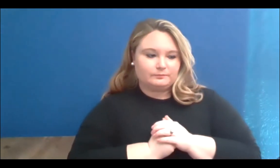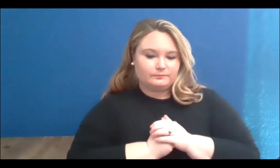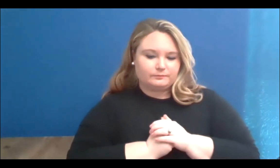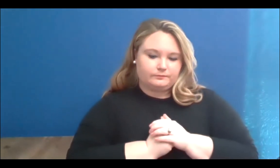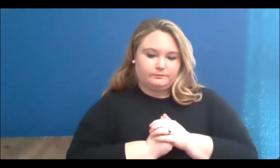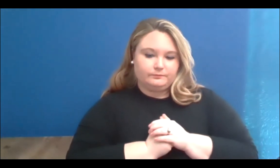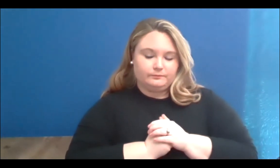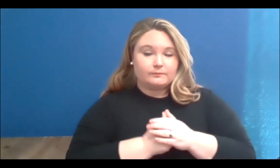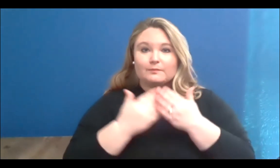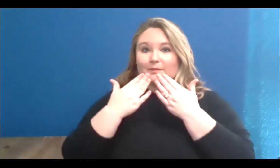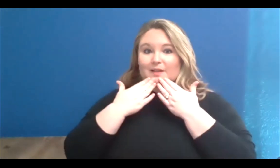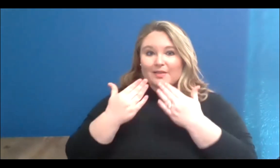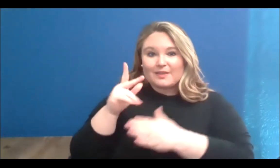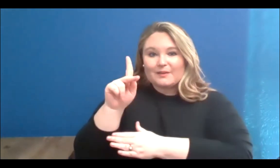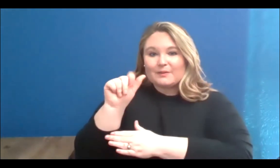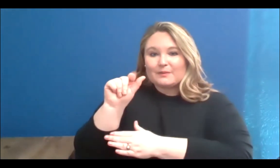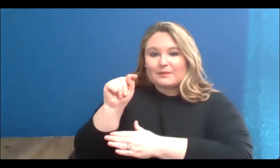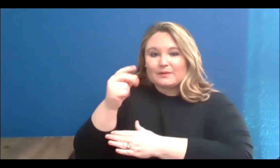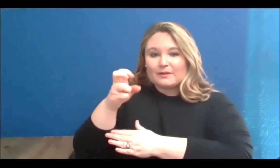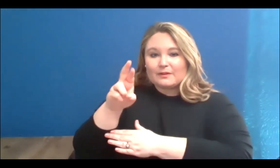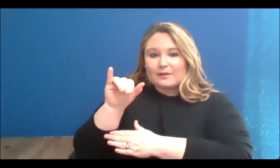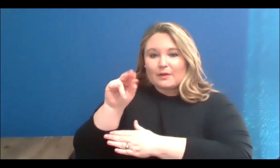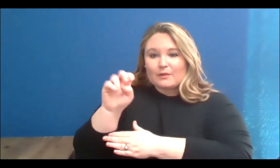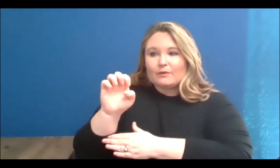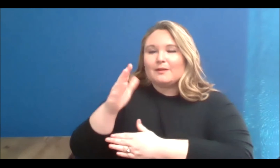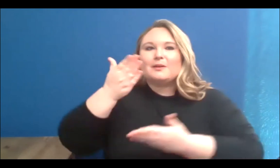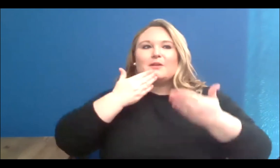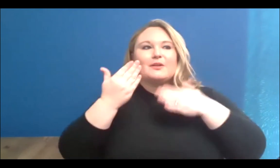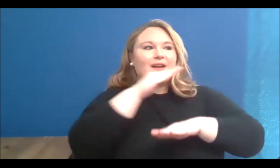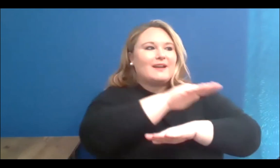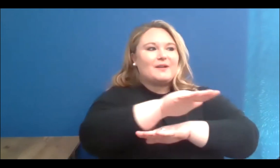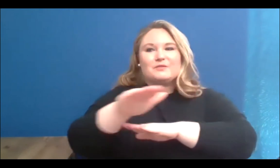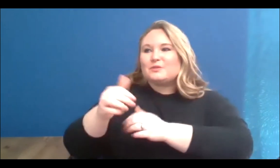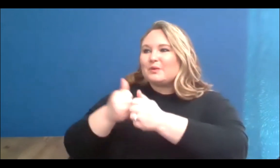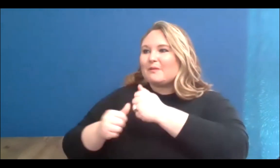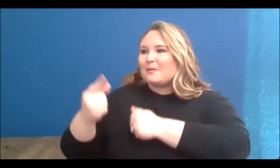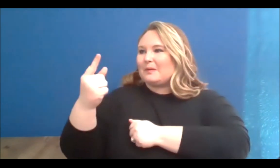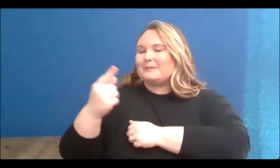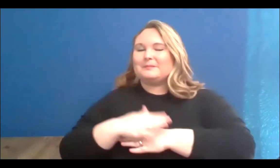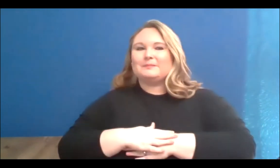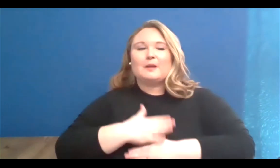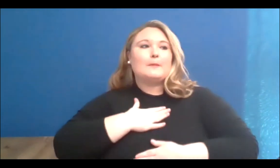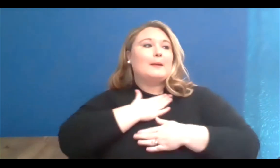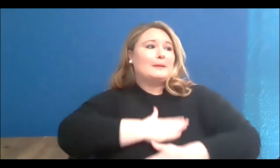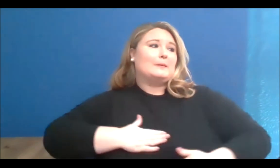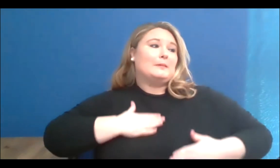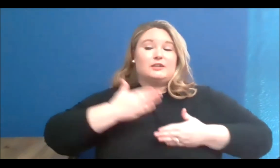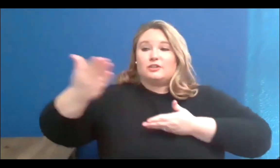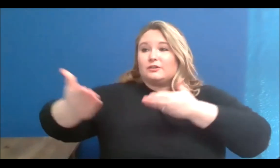Thank you Catherine and good afternoon everyone, It's a pleasure for me to introduce StreetARToronto to everyone